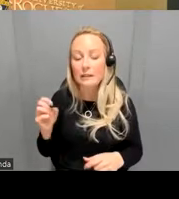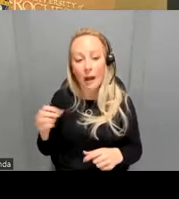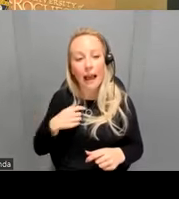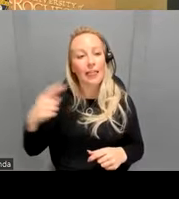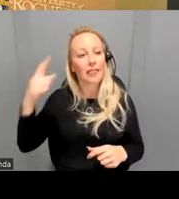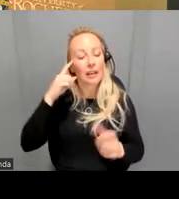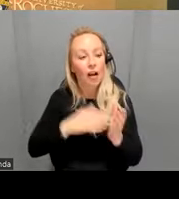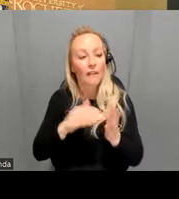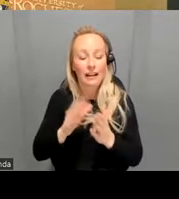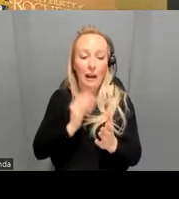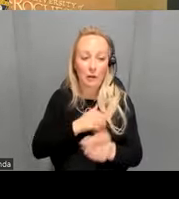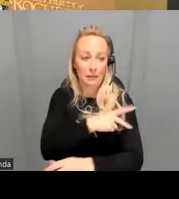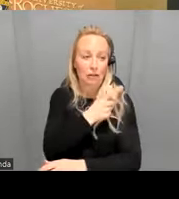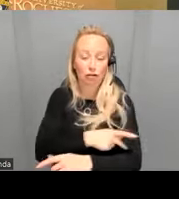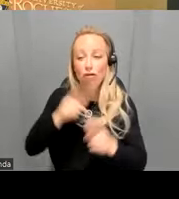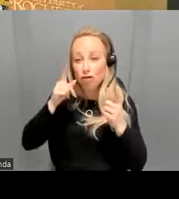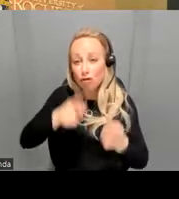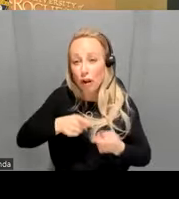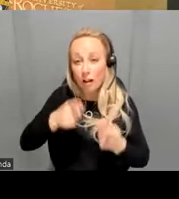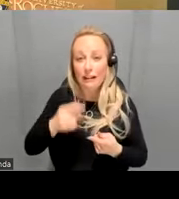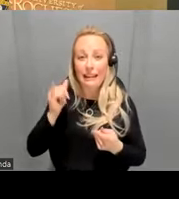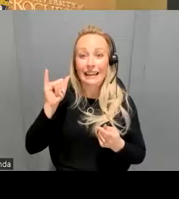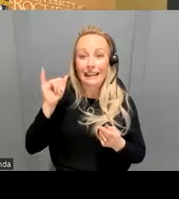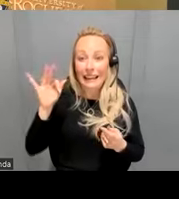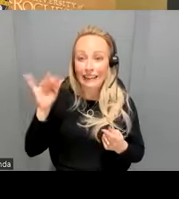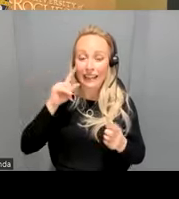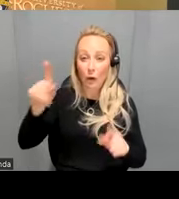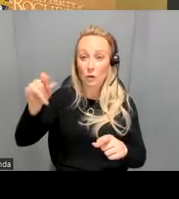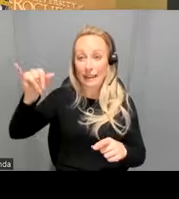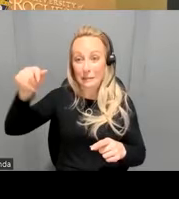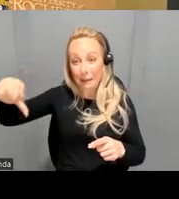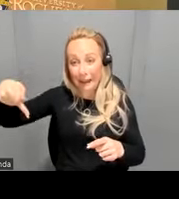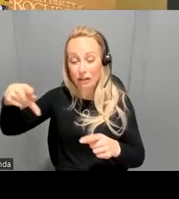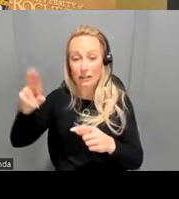patients struggle when they go uh to like the impatient units and they don't have somebody to